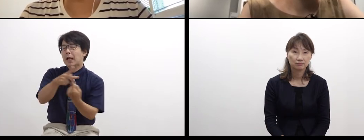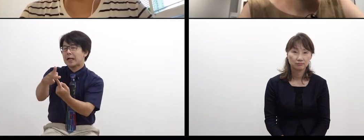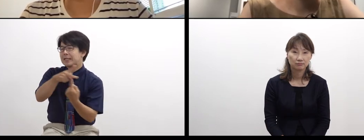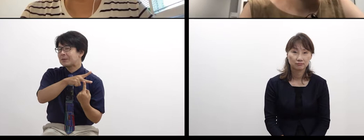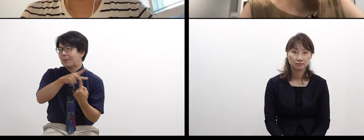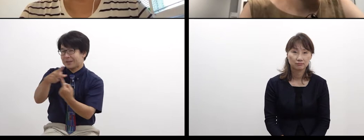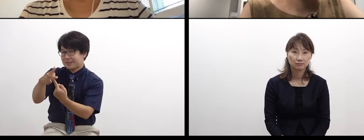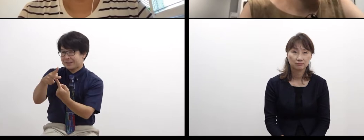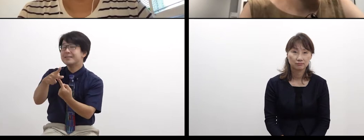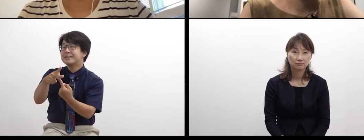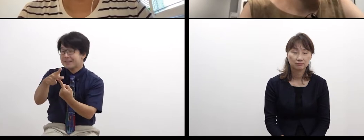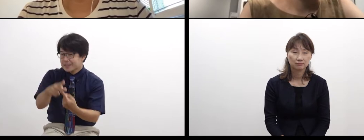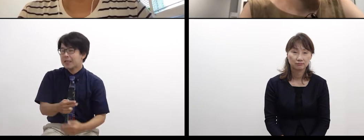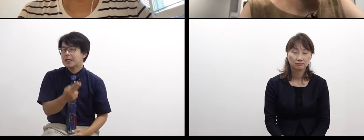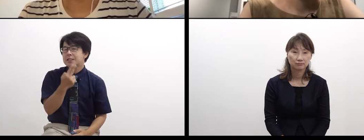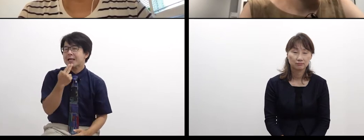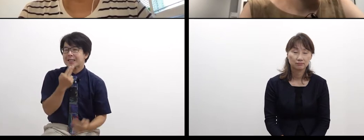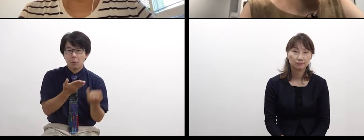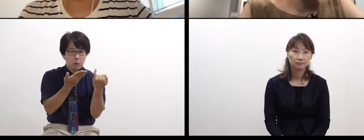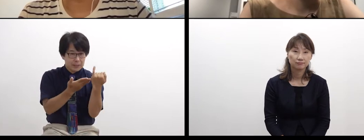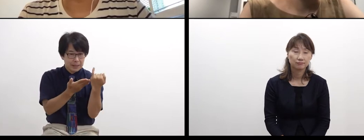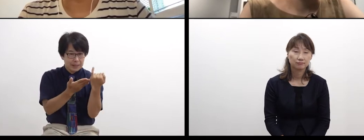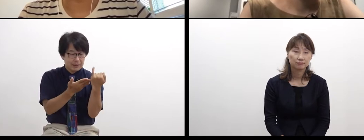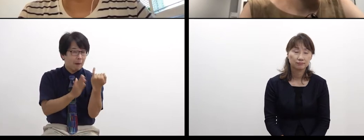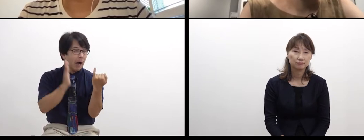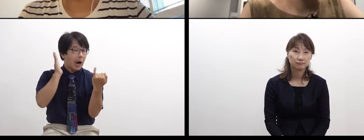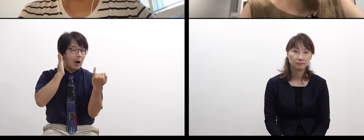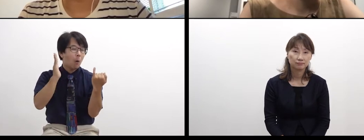Ms. Saito has never had such interactions